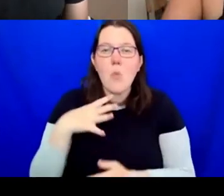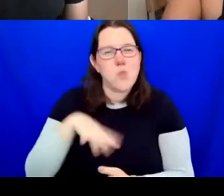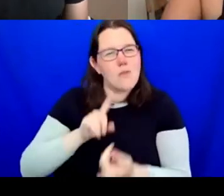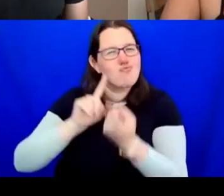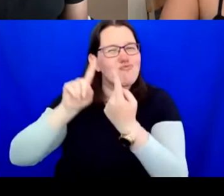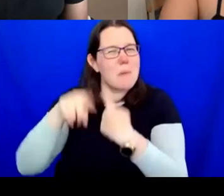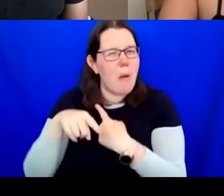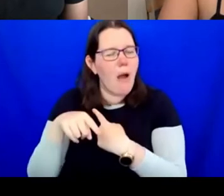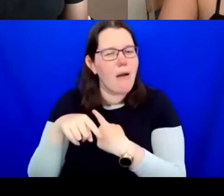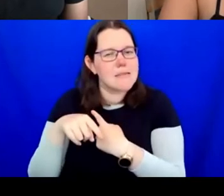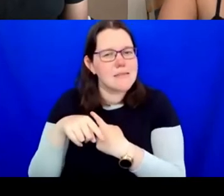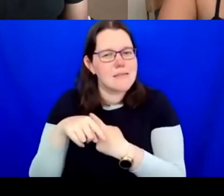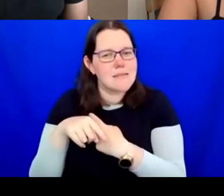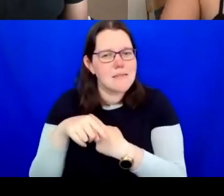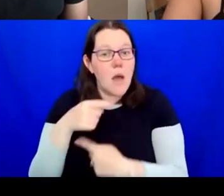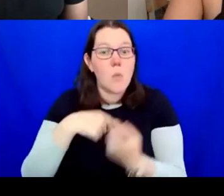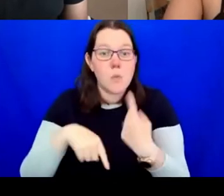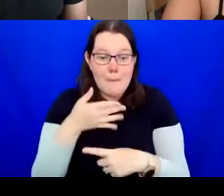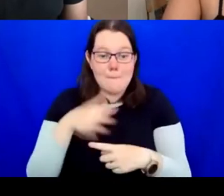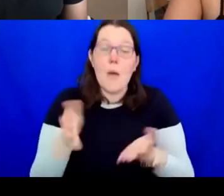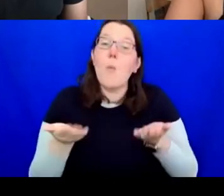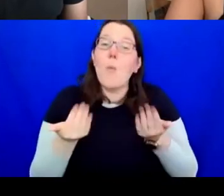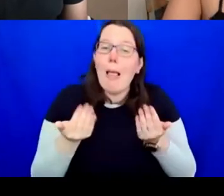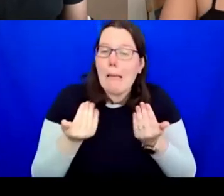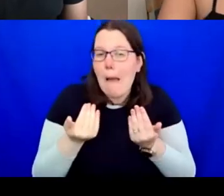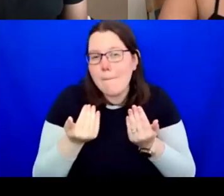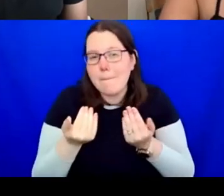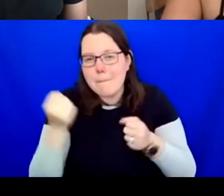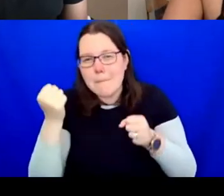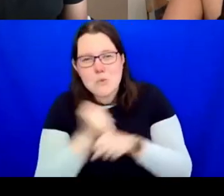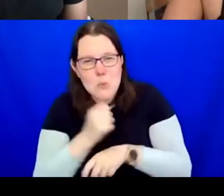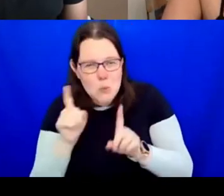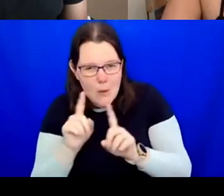we've been working on at the Wellcome which is about, it's called Principles for Working